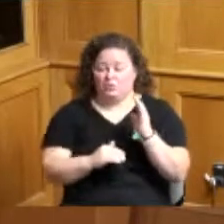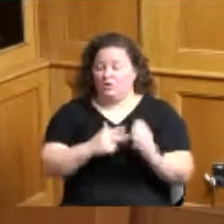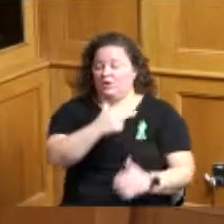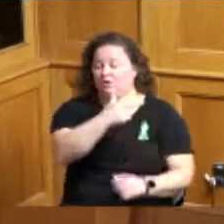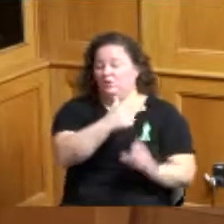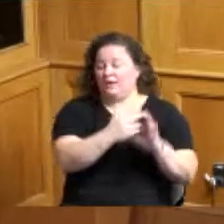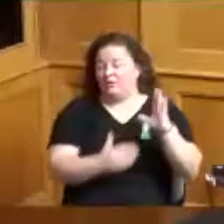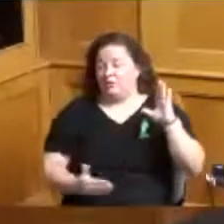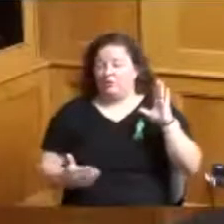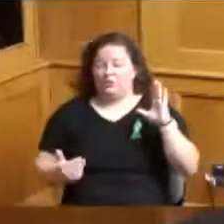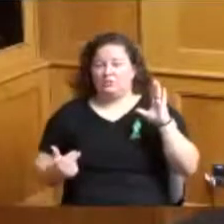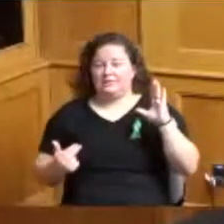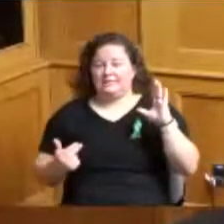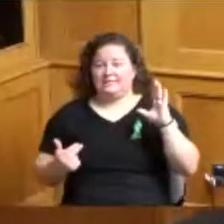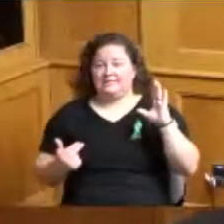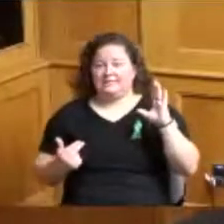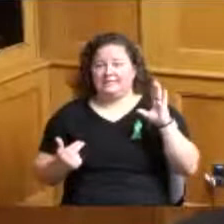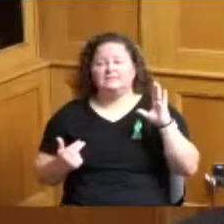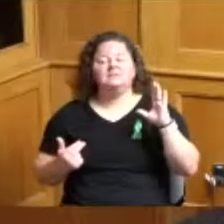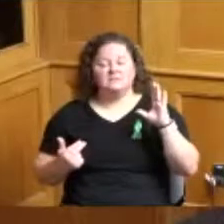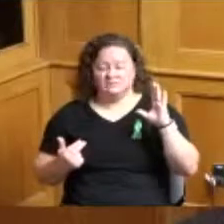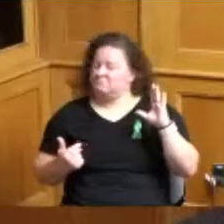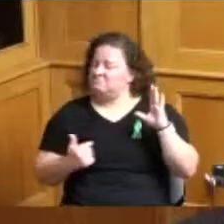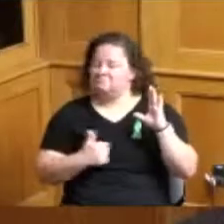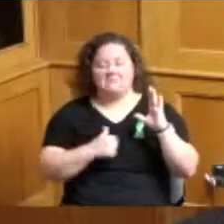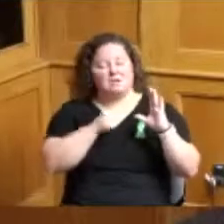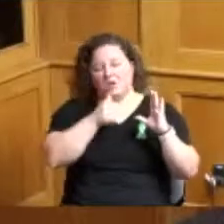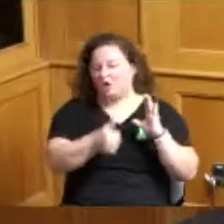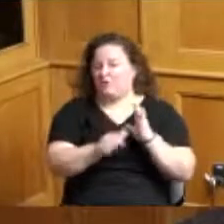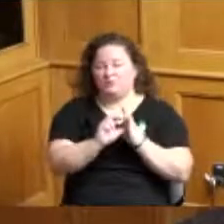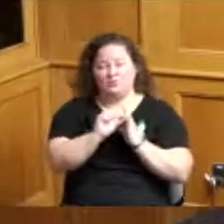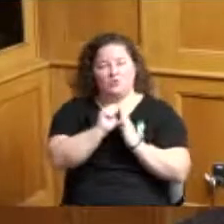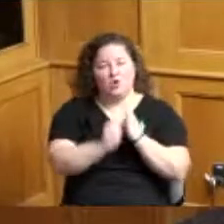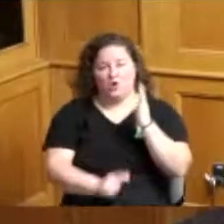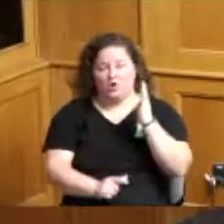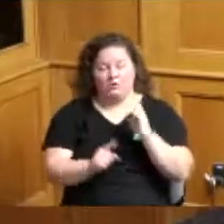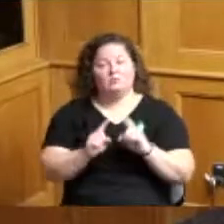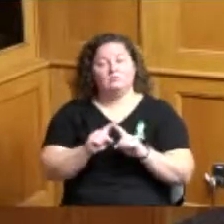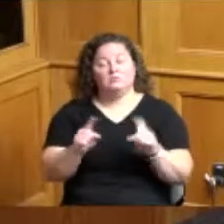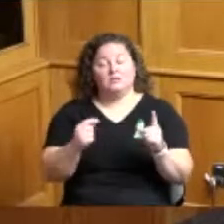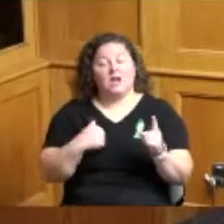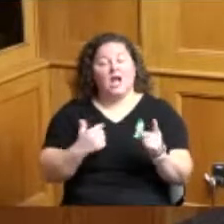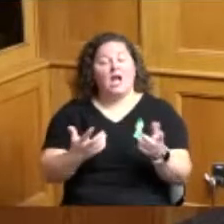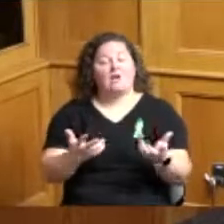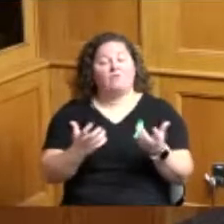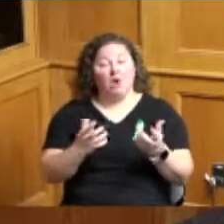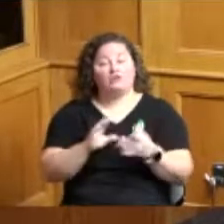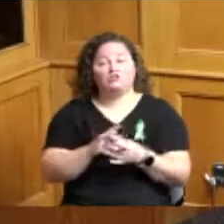13. I'm not going to go through all of them but I did want to mention just real happy to see about